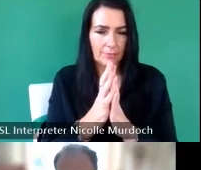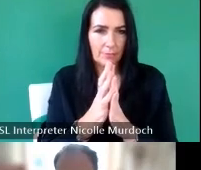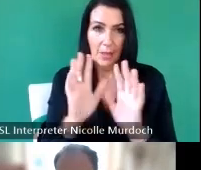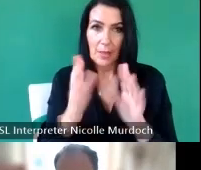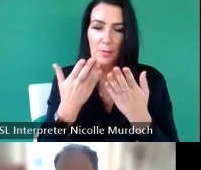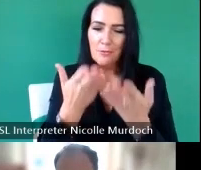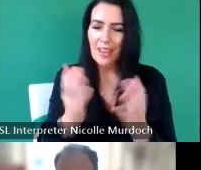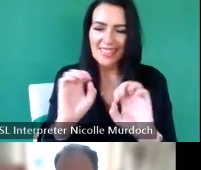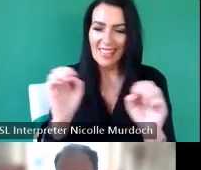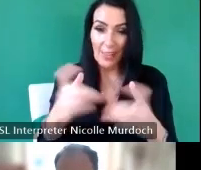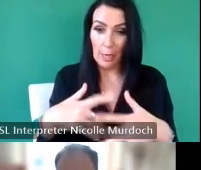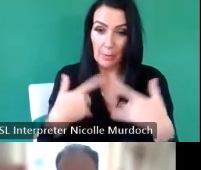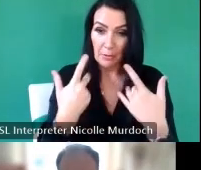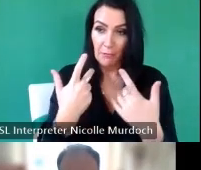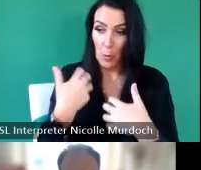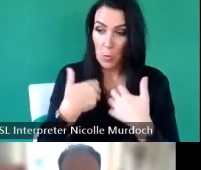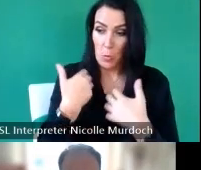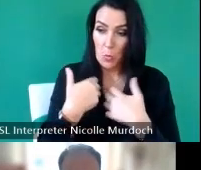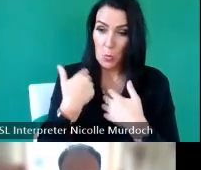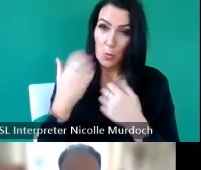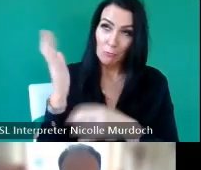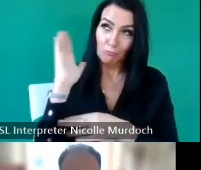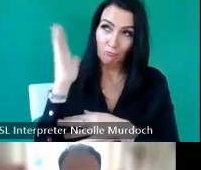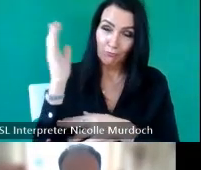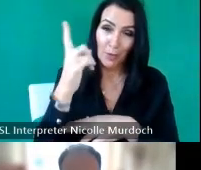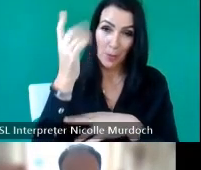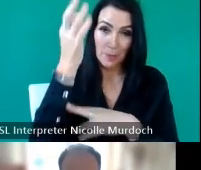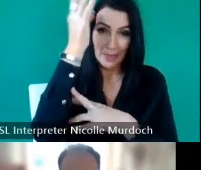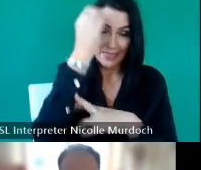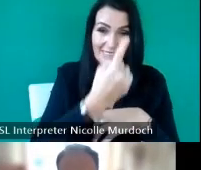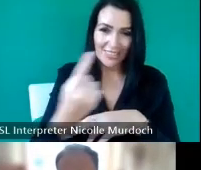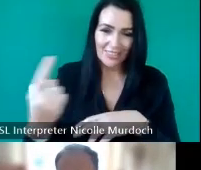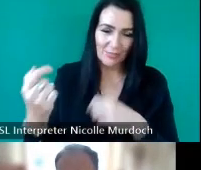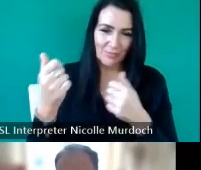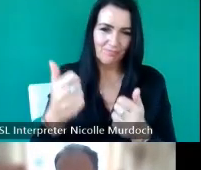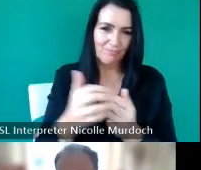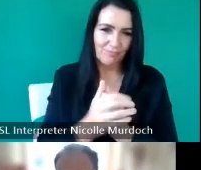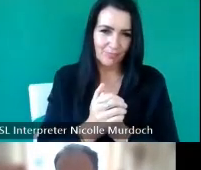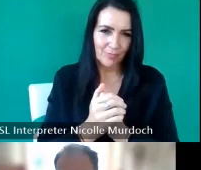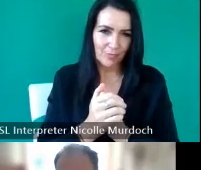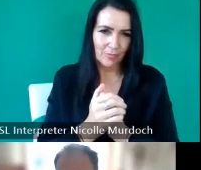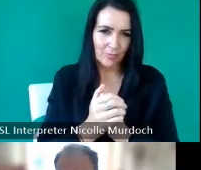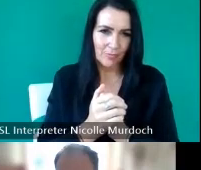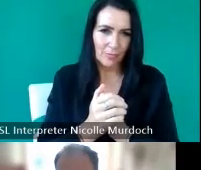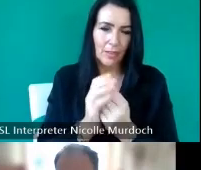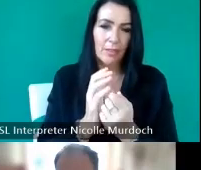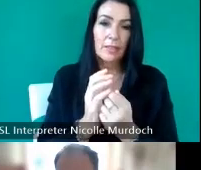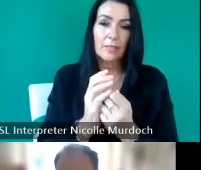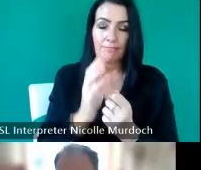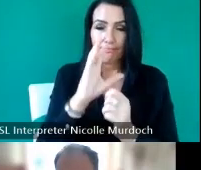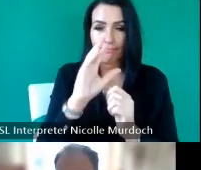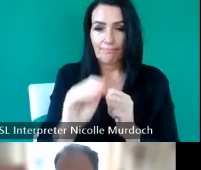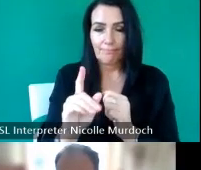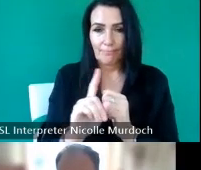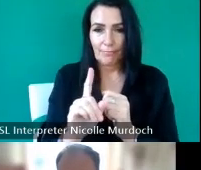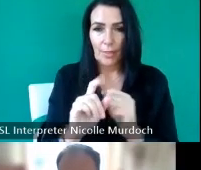Glow and um yeah I just got quick quick re instruction um for the workshops so we're